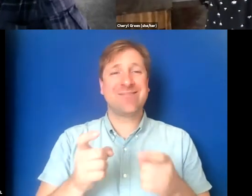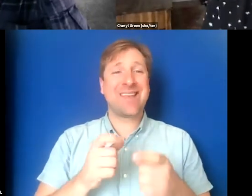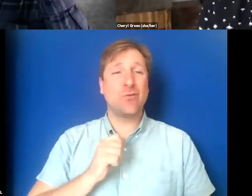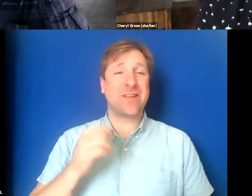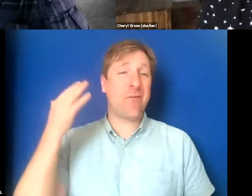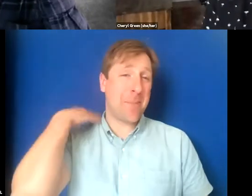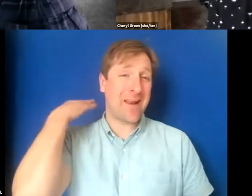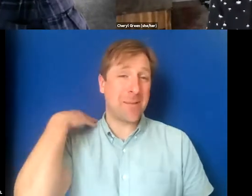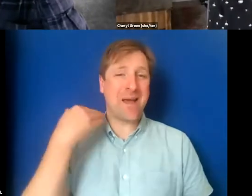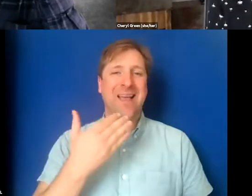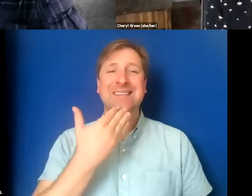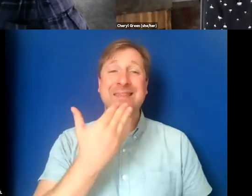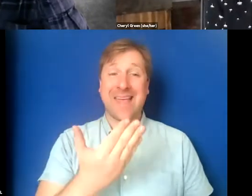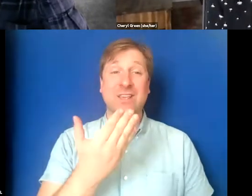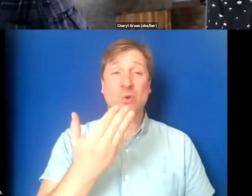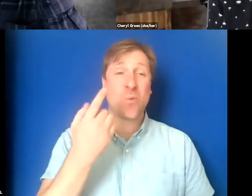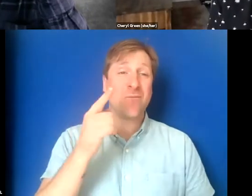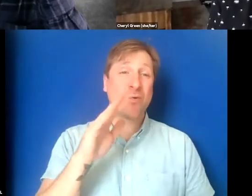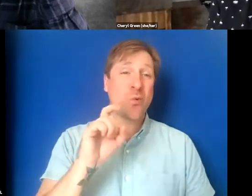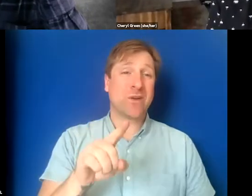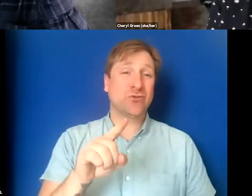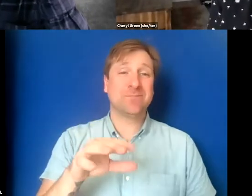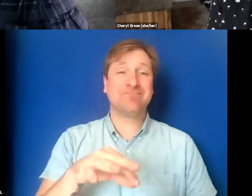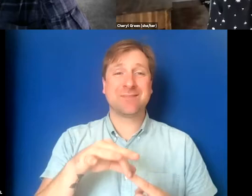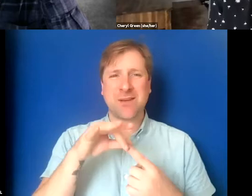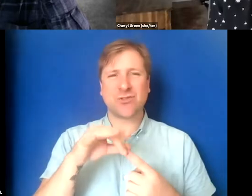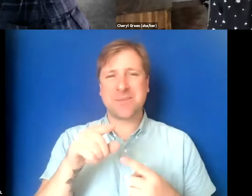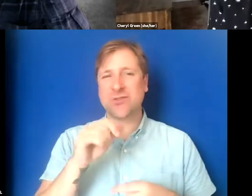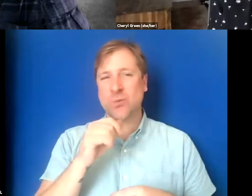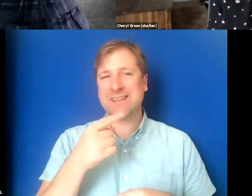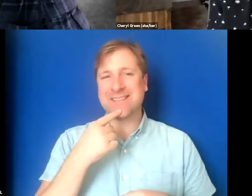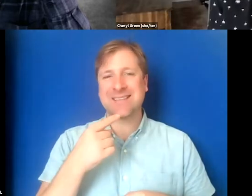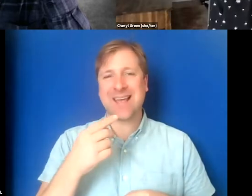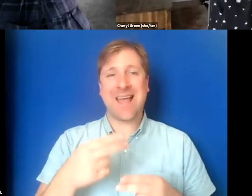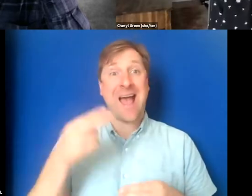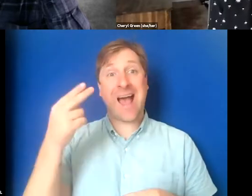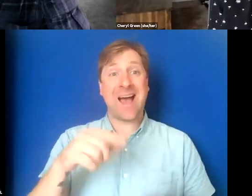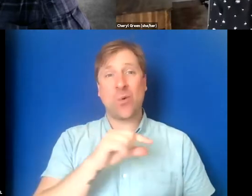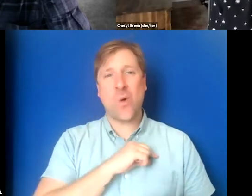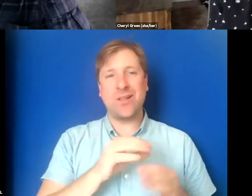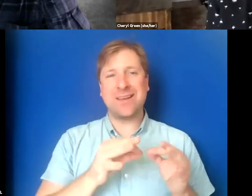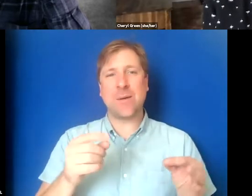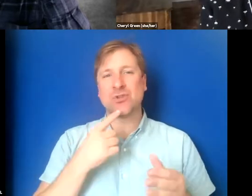I give you a thank you for that question, and especially because you didn't say high quality captions. You said readable.